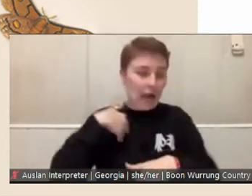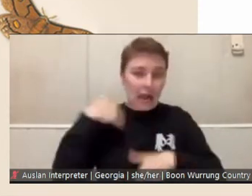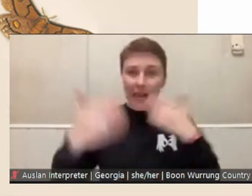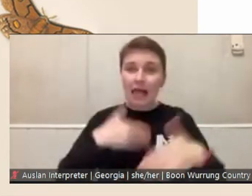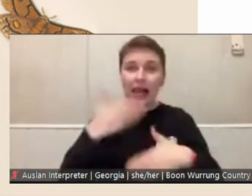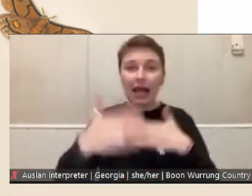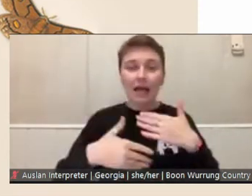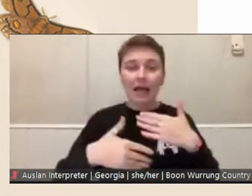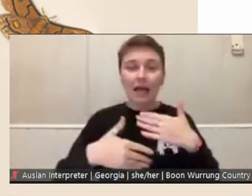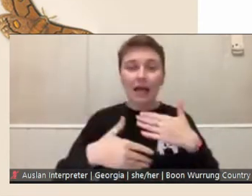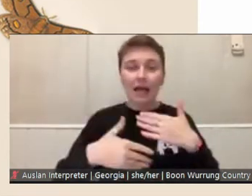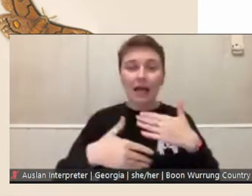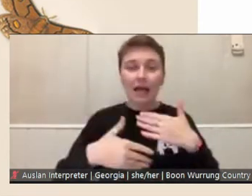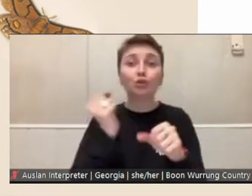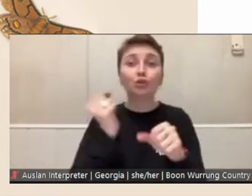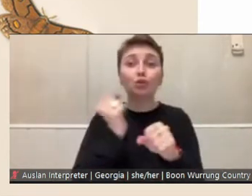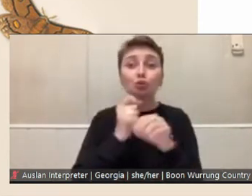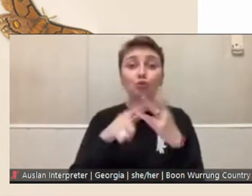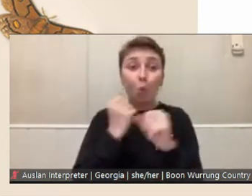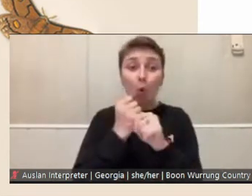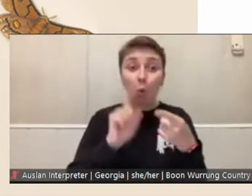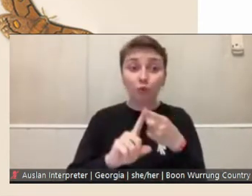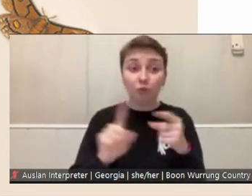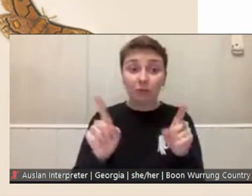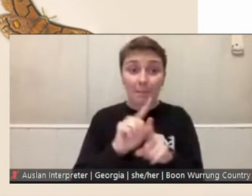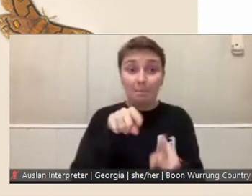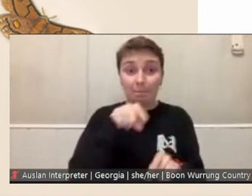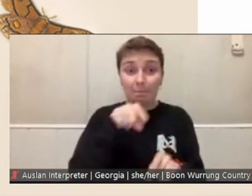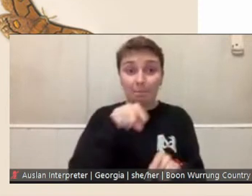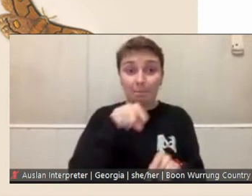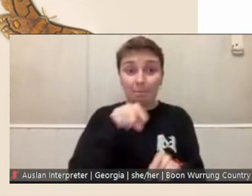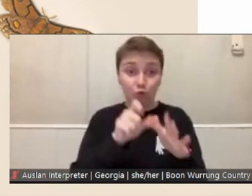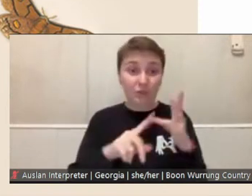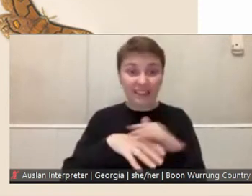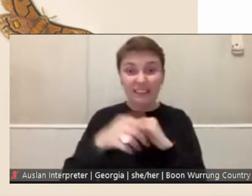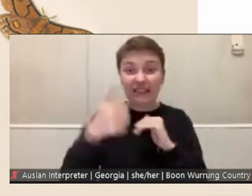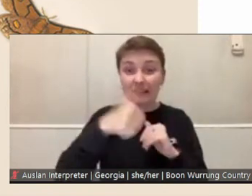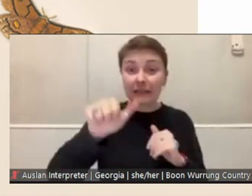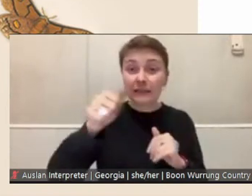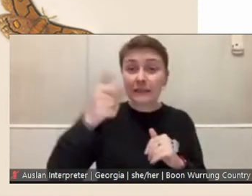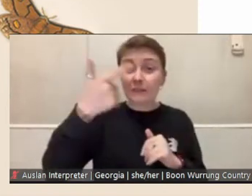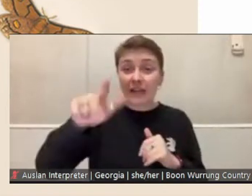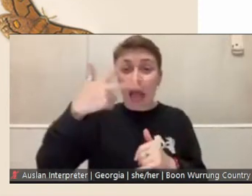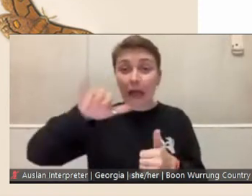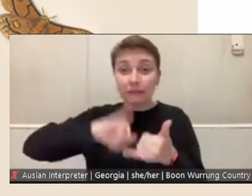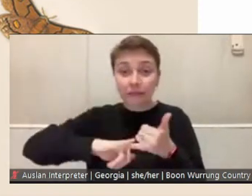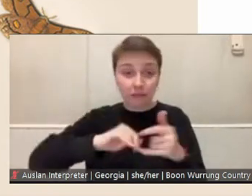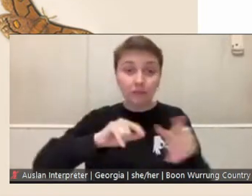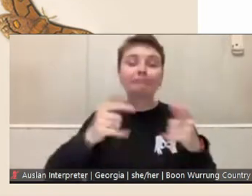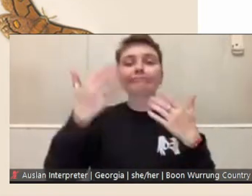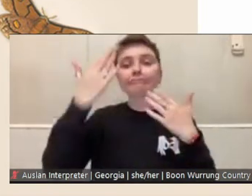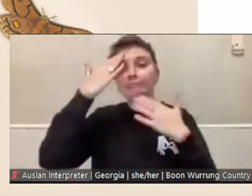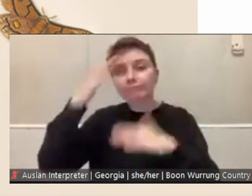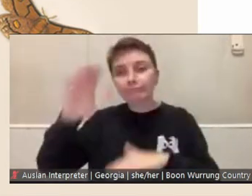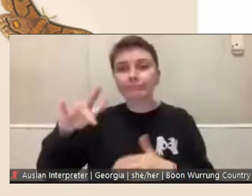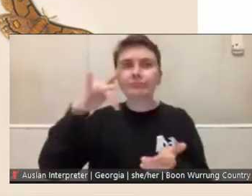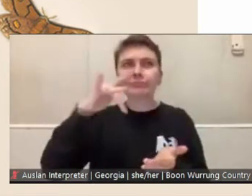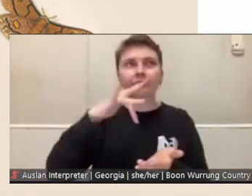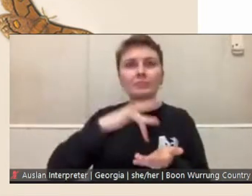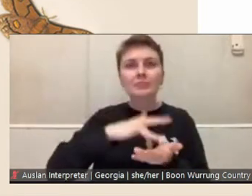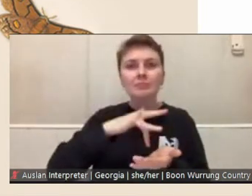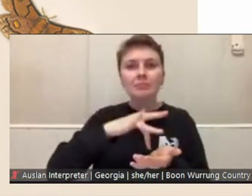Baldessin, in the 60s 70s and 80s and he passed away in the mid, in mid 2018,